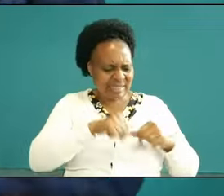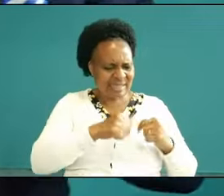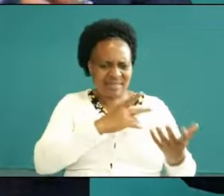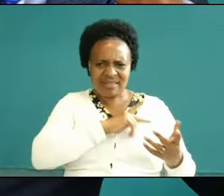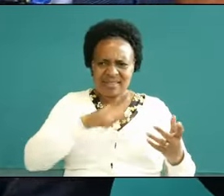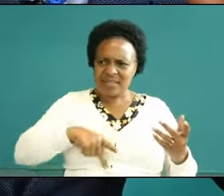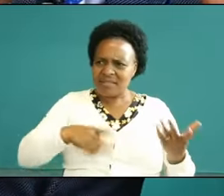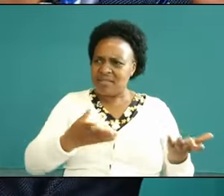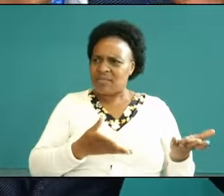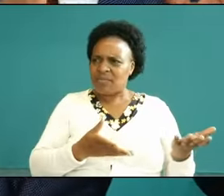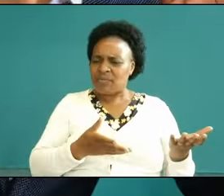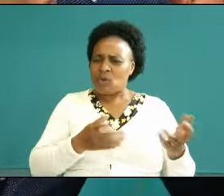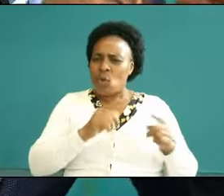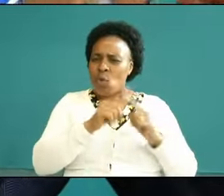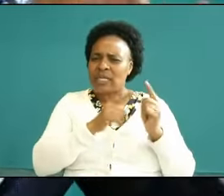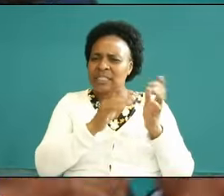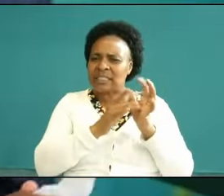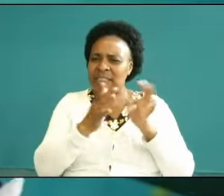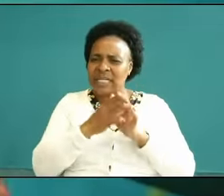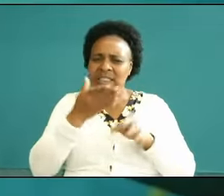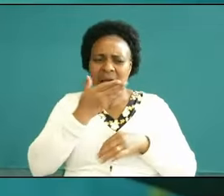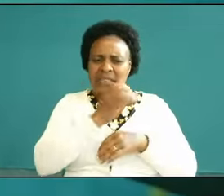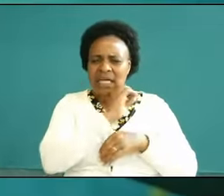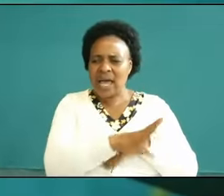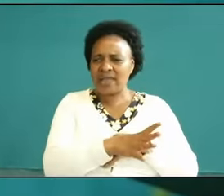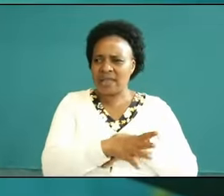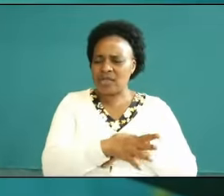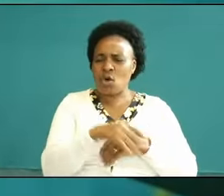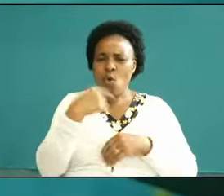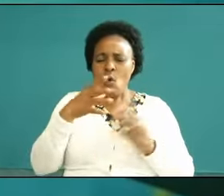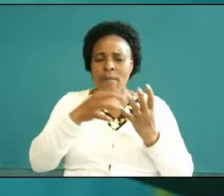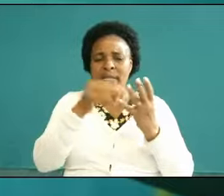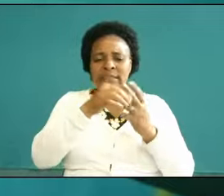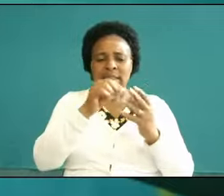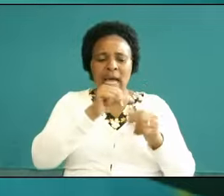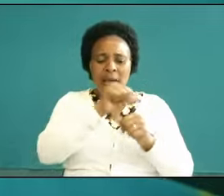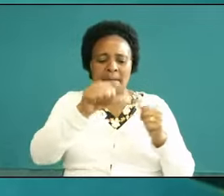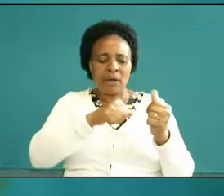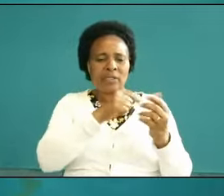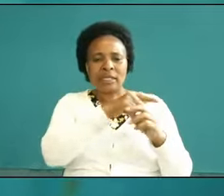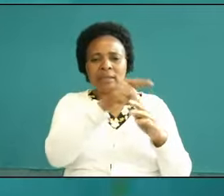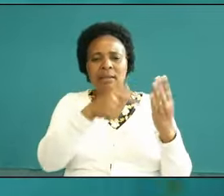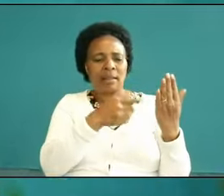no no When Jesus is not answer that question boom he picks three and he walks them to the mountain